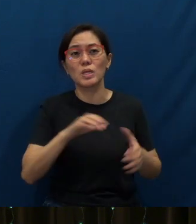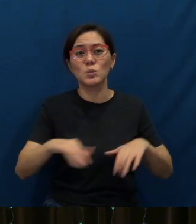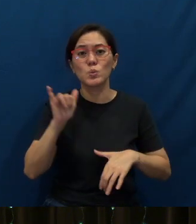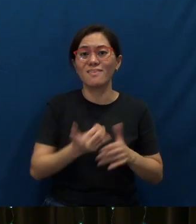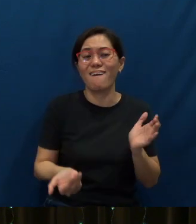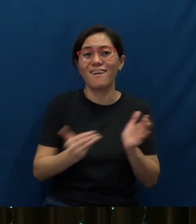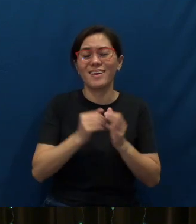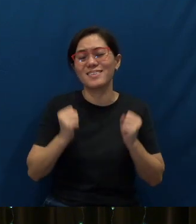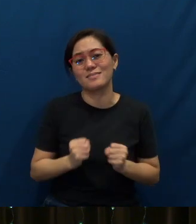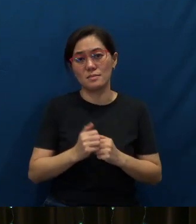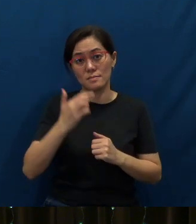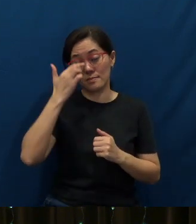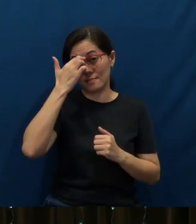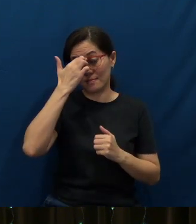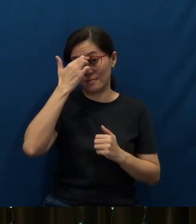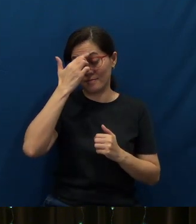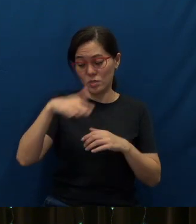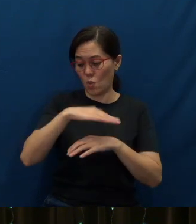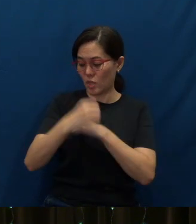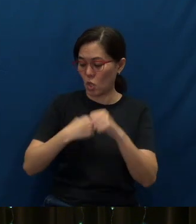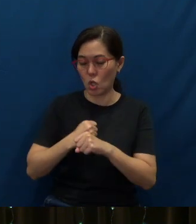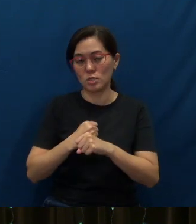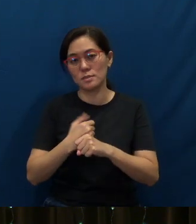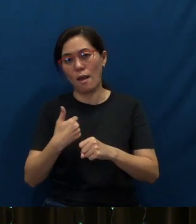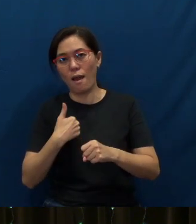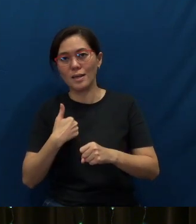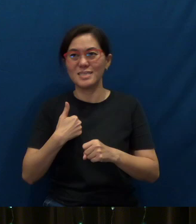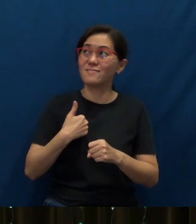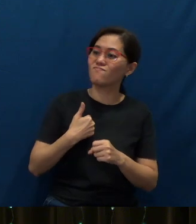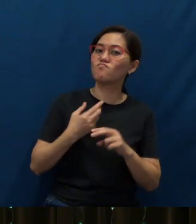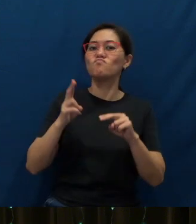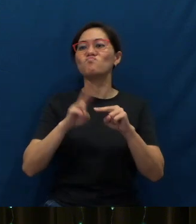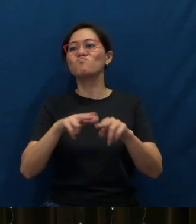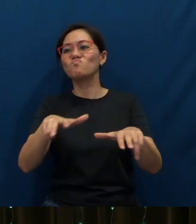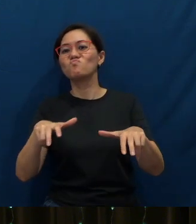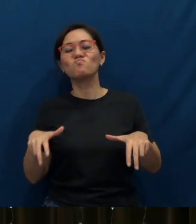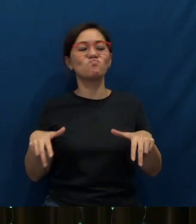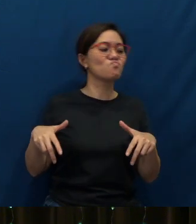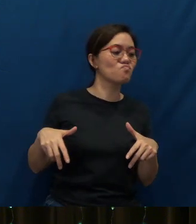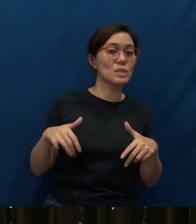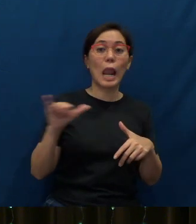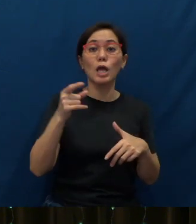You know, over the years, as I sit in the audience, in the congregation like you, I